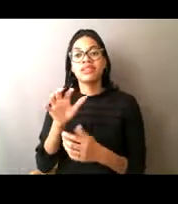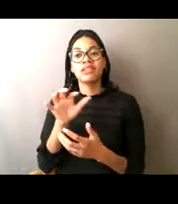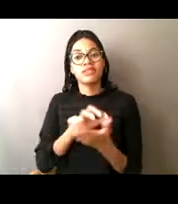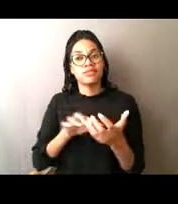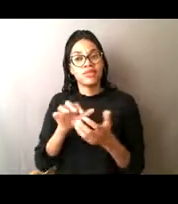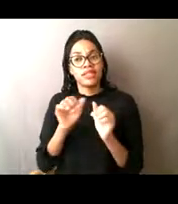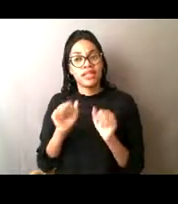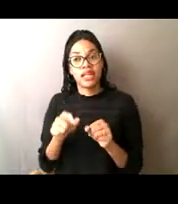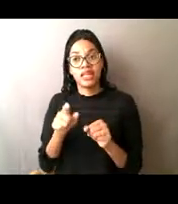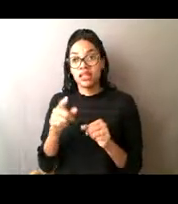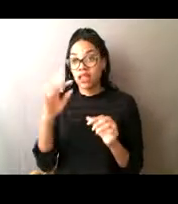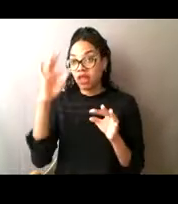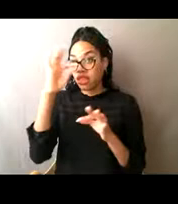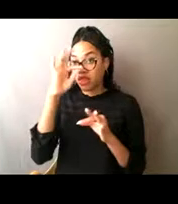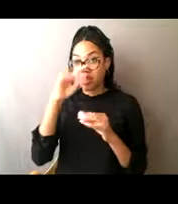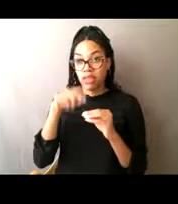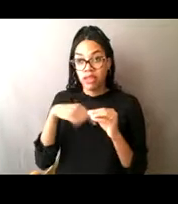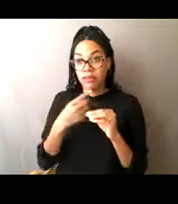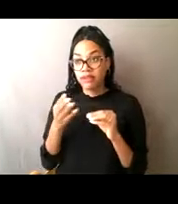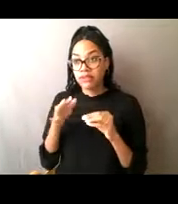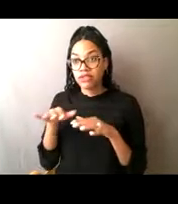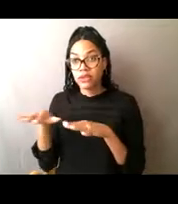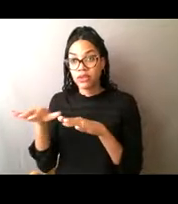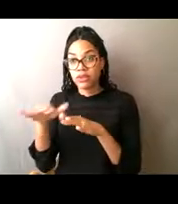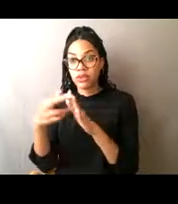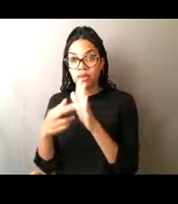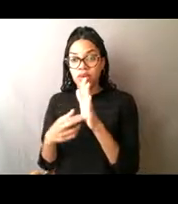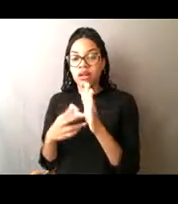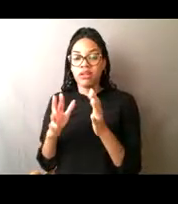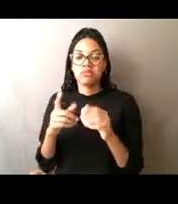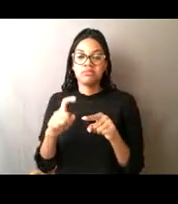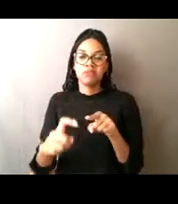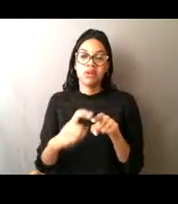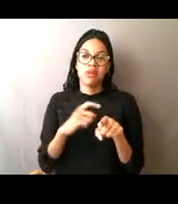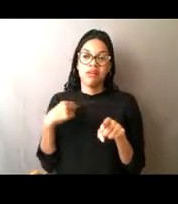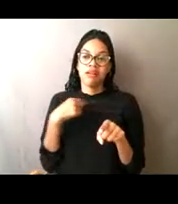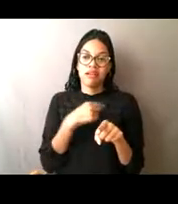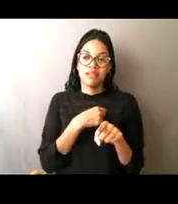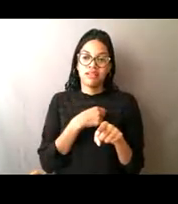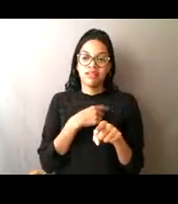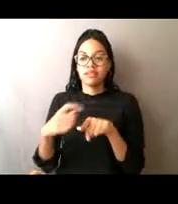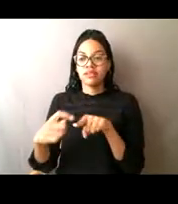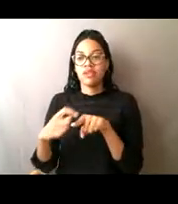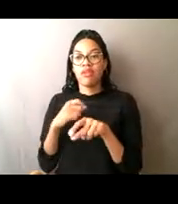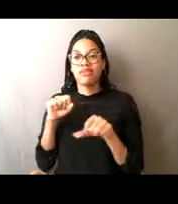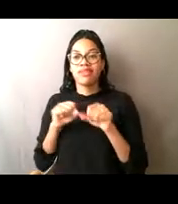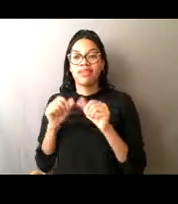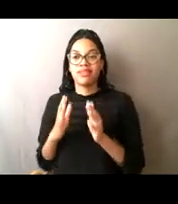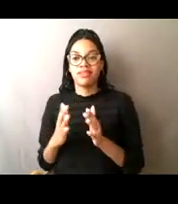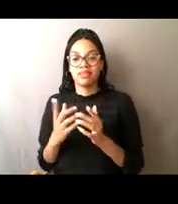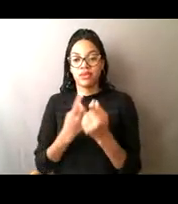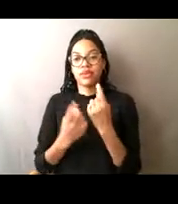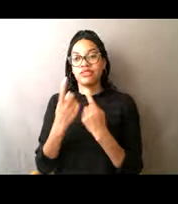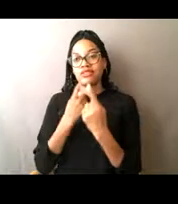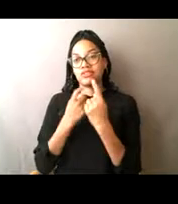So we always tell people that they can call us or the scientist if they have any questions as well. [Lisa] Yeah, I would imagine